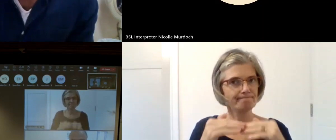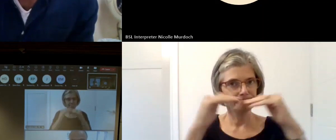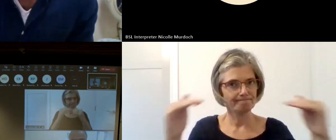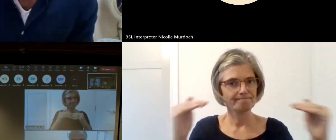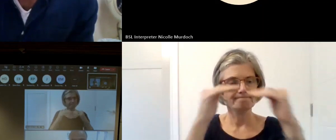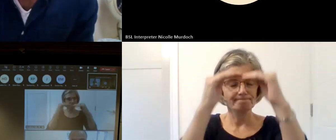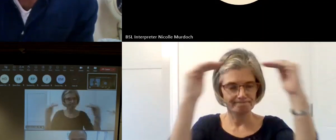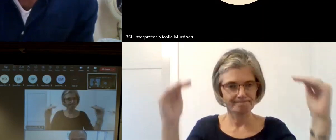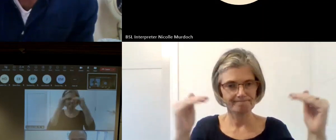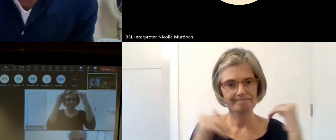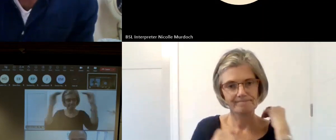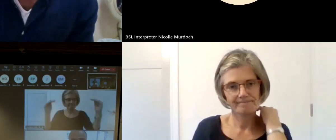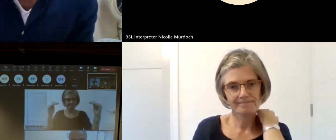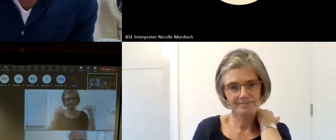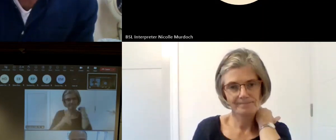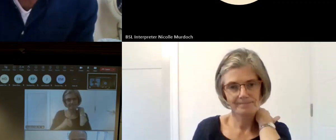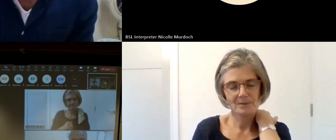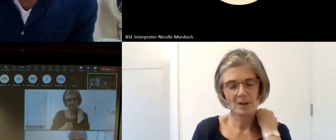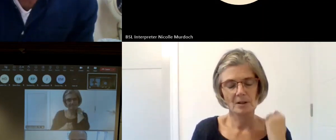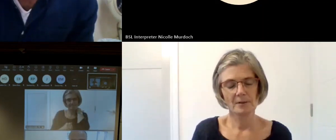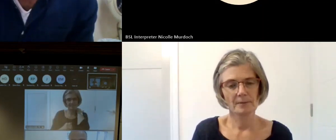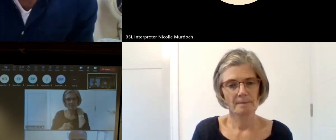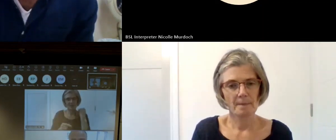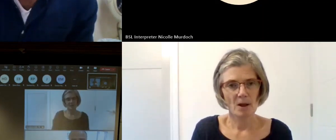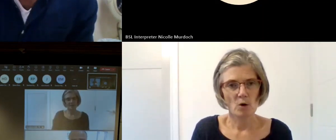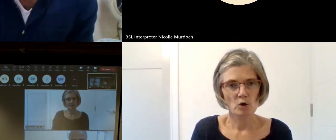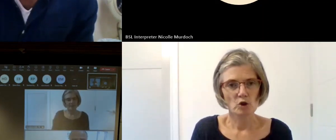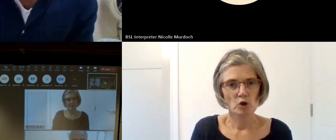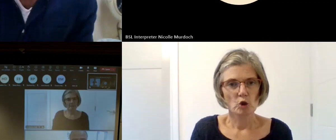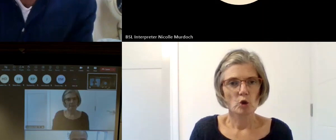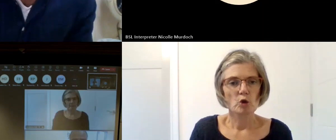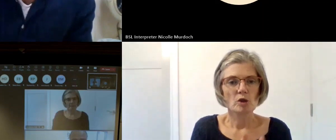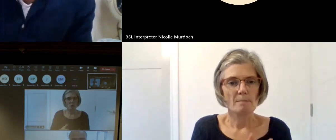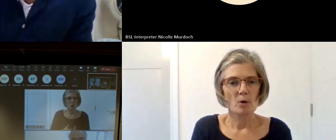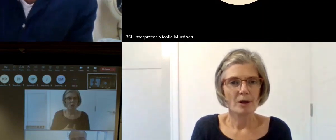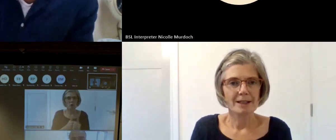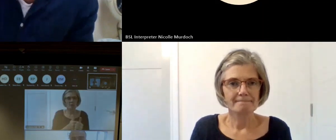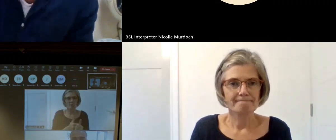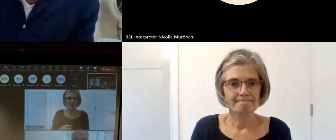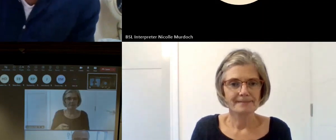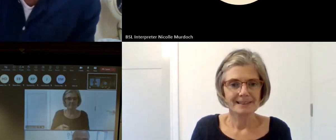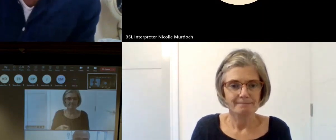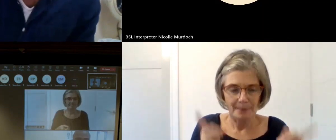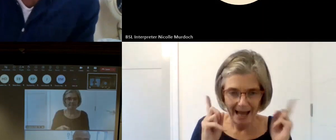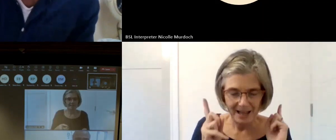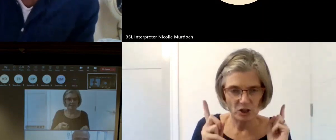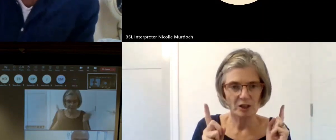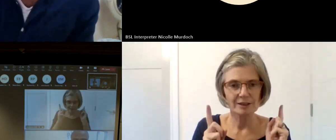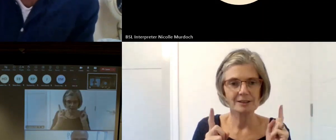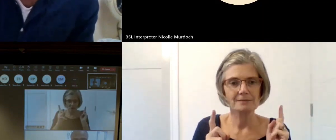drive staff and Management's ability to challenge inappropriate behaviors uh in the workplace in a